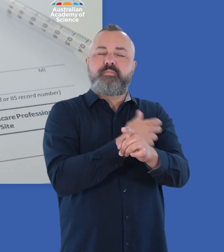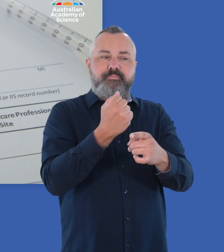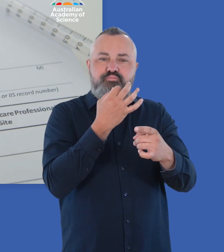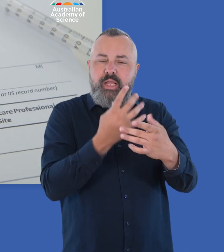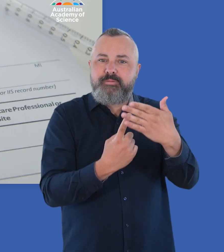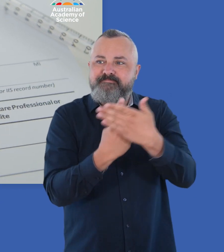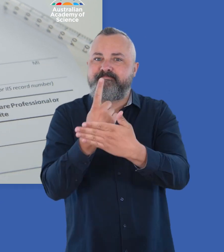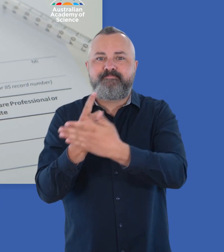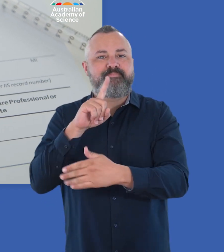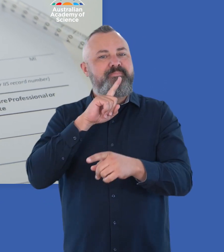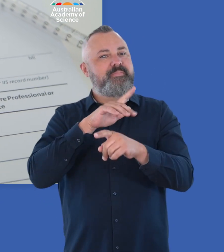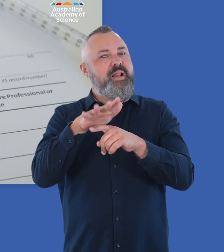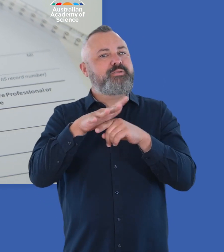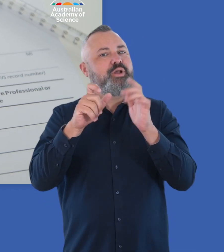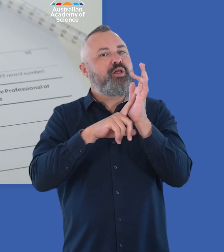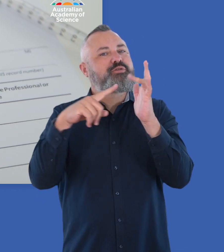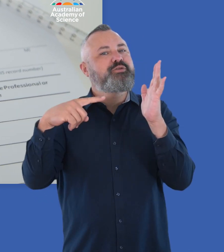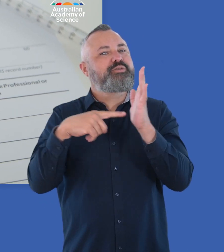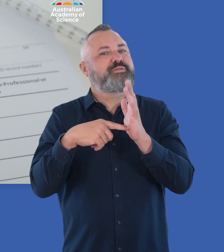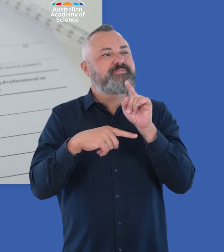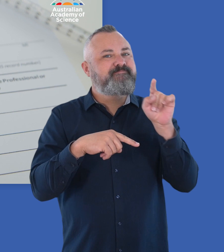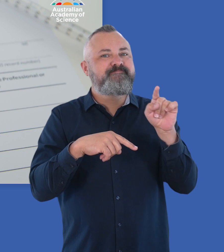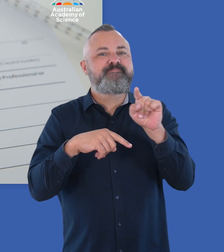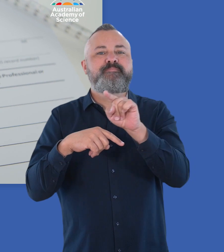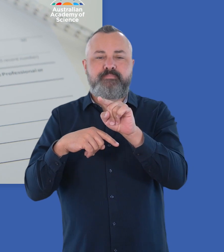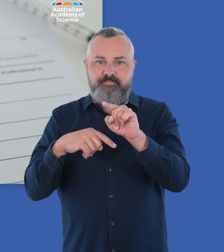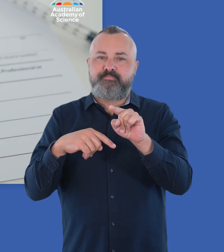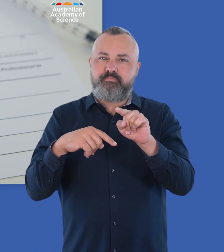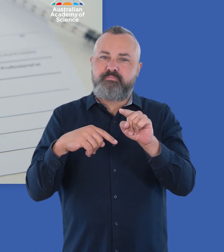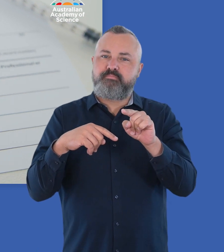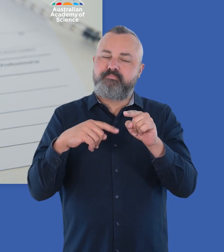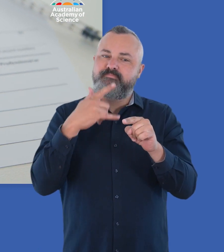such as the rare blood clotting syndrome associated with the AstraZeneca vaccine.